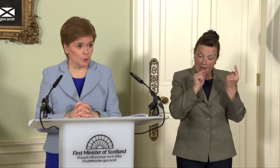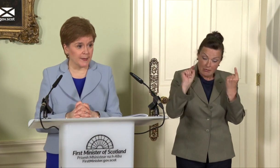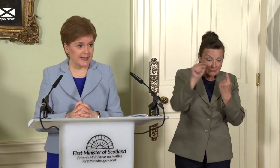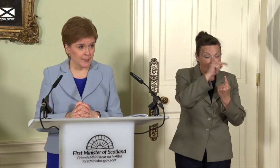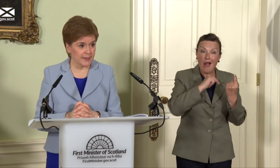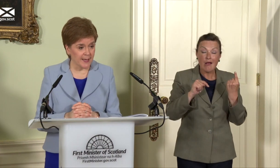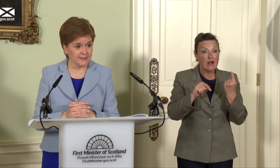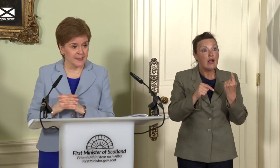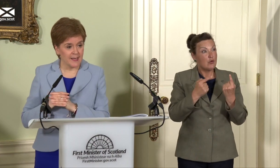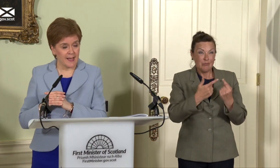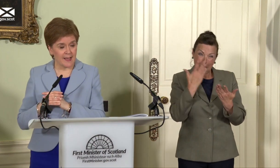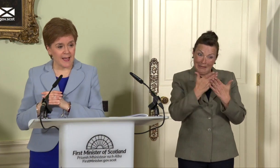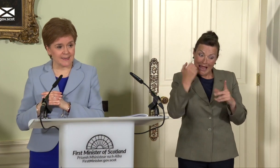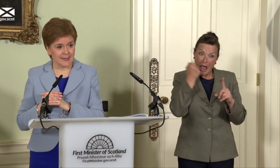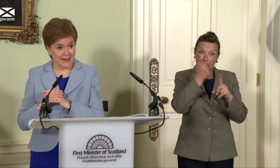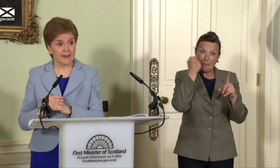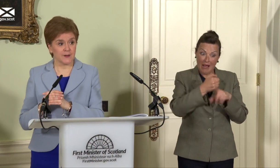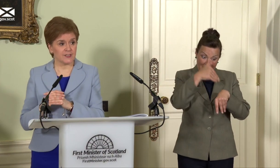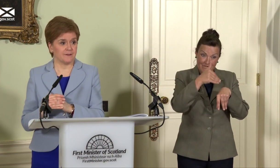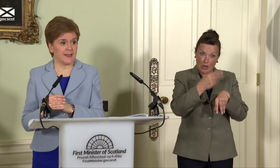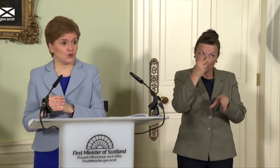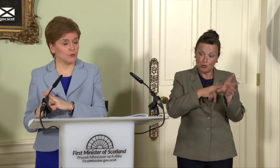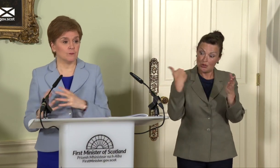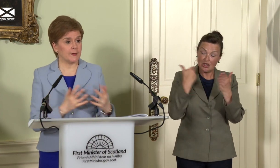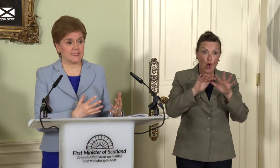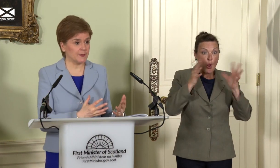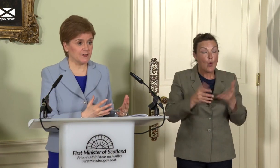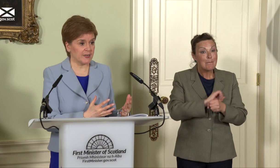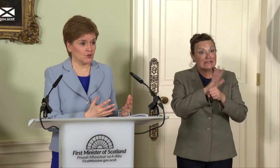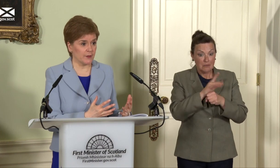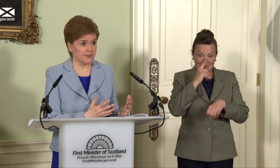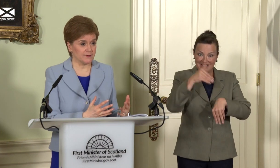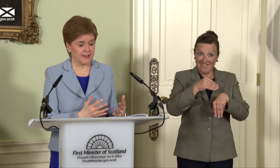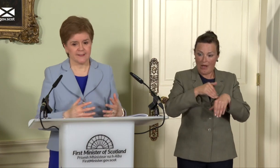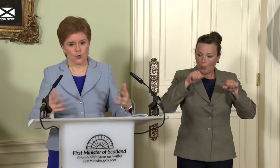pandemic has had an adverse effect on waiting times of the National Health Service – that is not